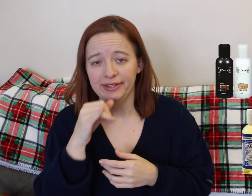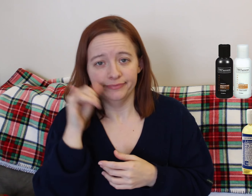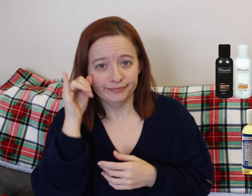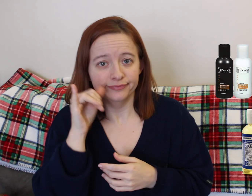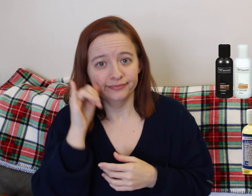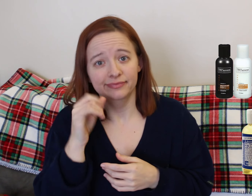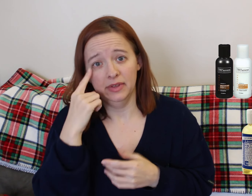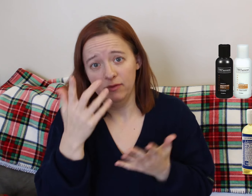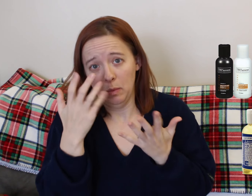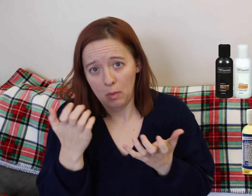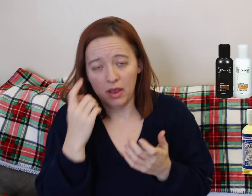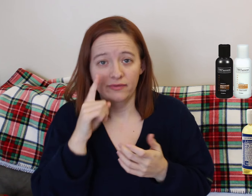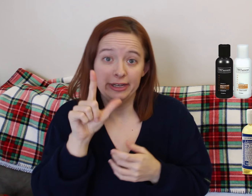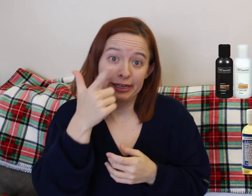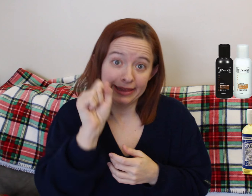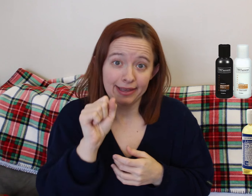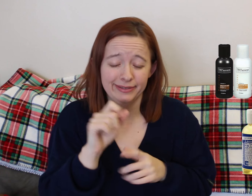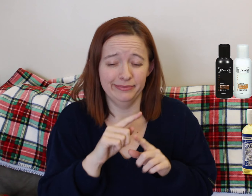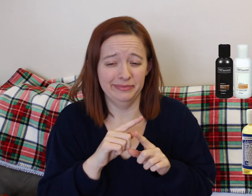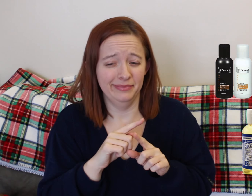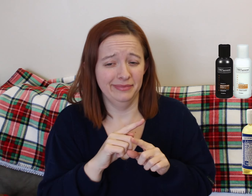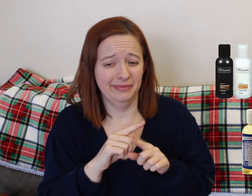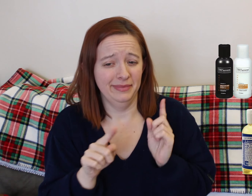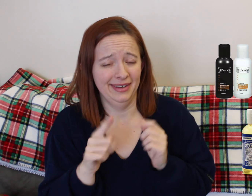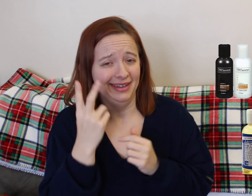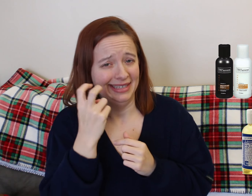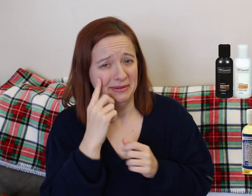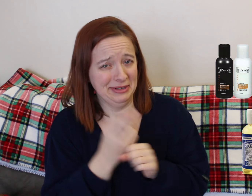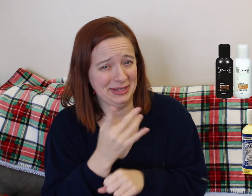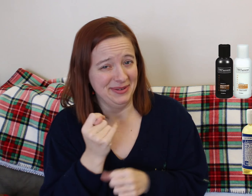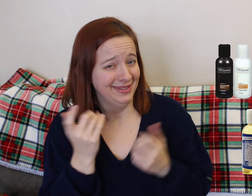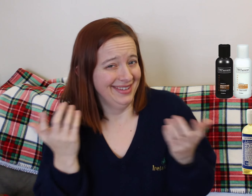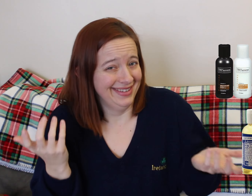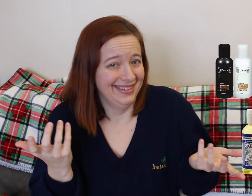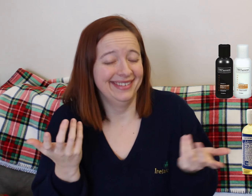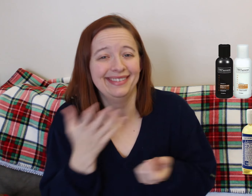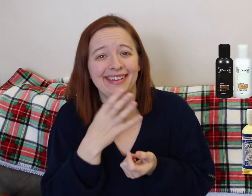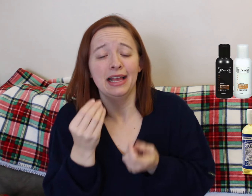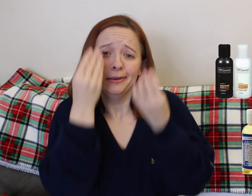Again, yes bring them with you. Like I mentioned before, shampoo, conditioner, face wash, uh soap.